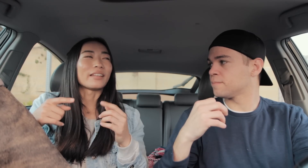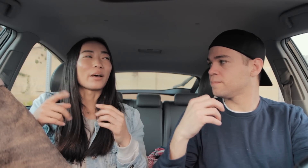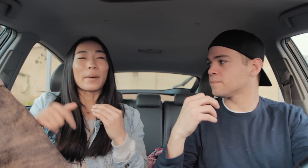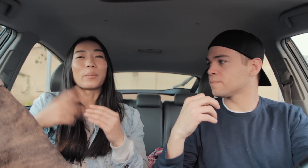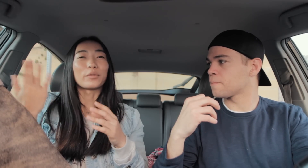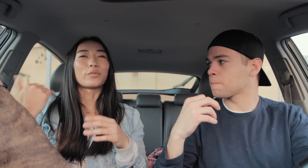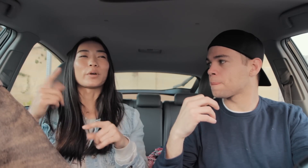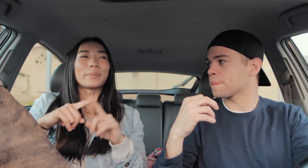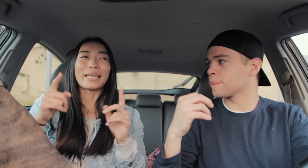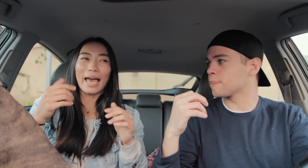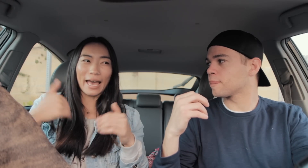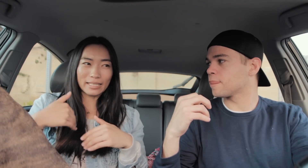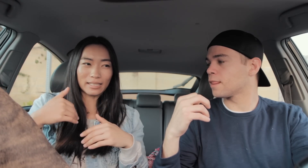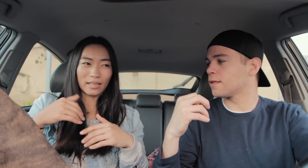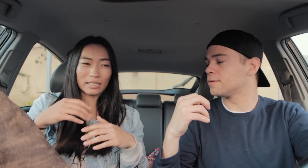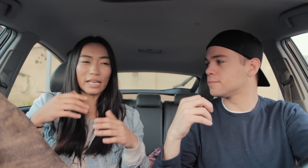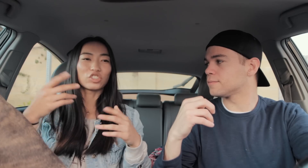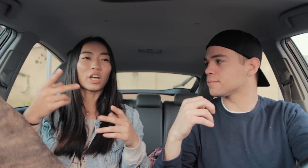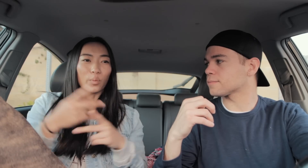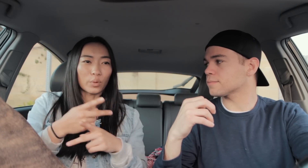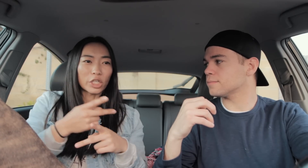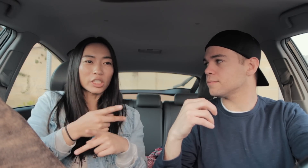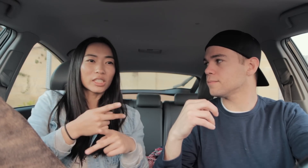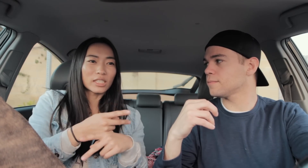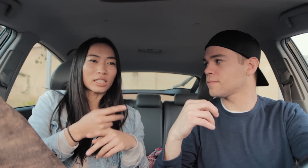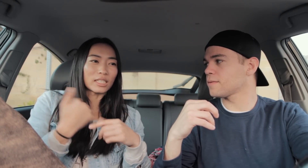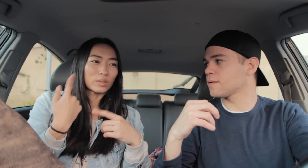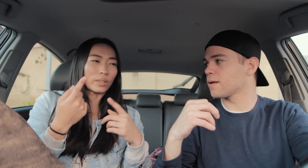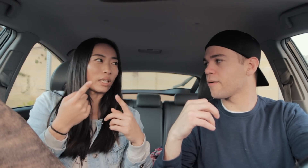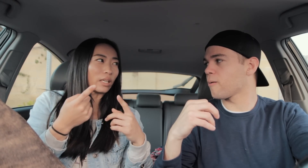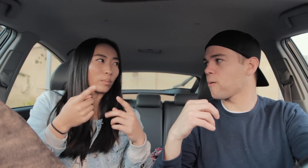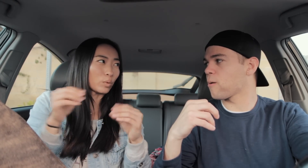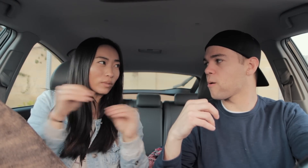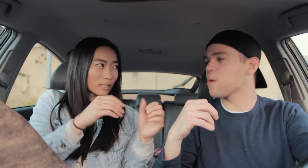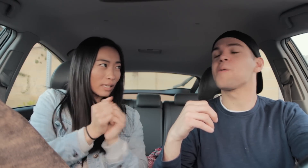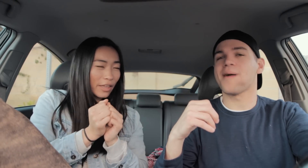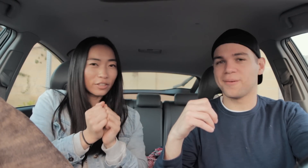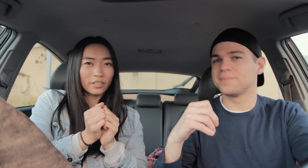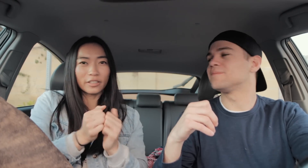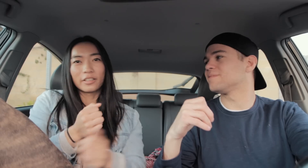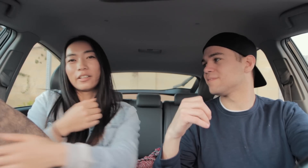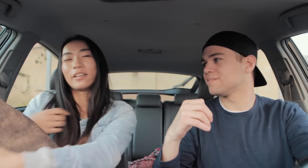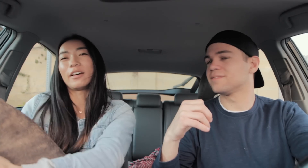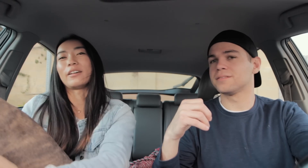about before but it has actually gotten worse since we moved in together *Java whining*